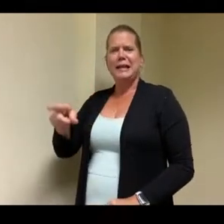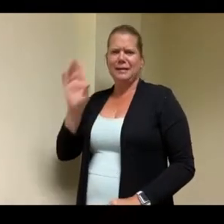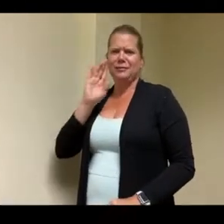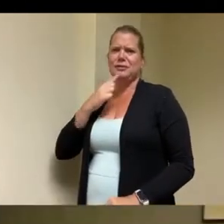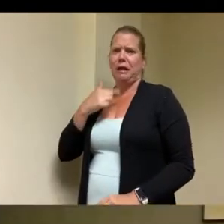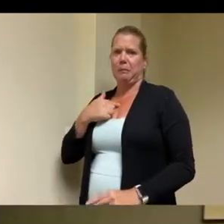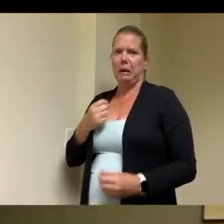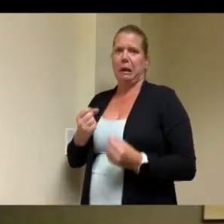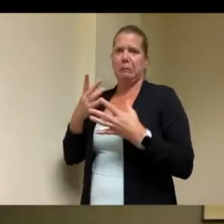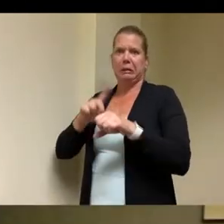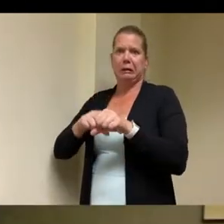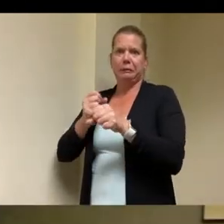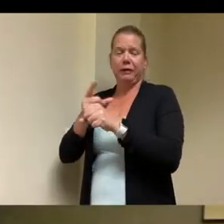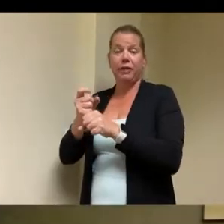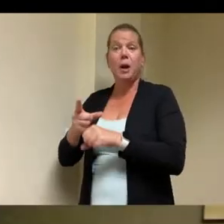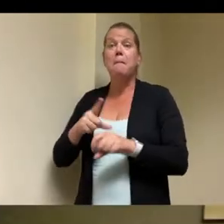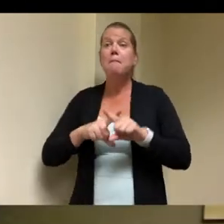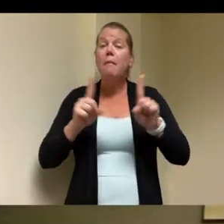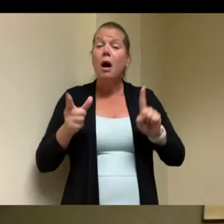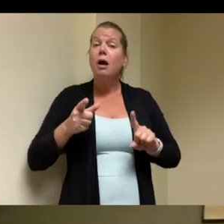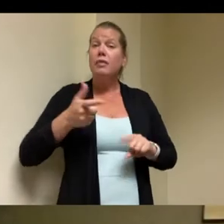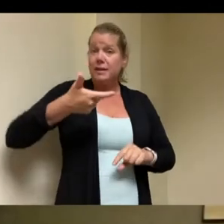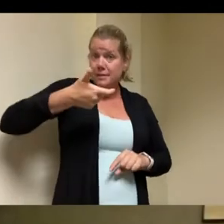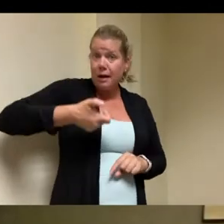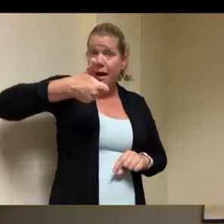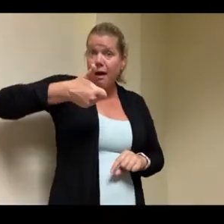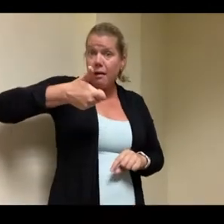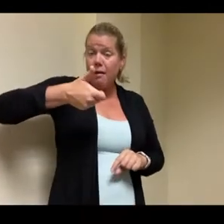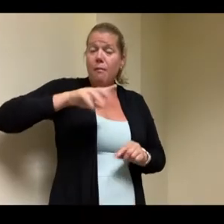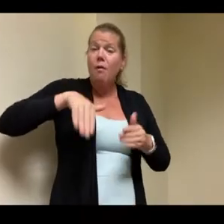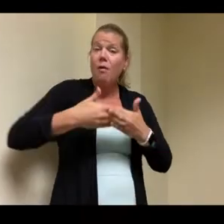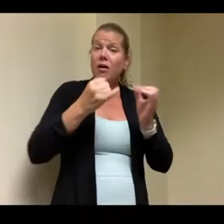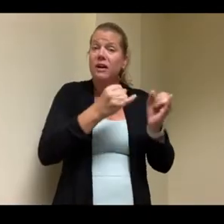okay um that by regulation and we have unannounced drills